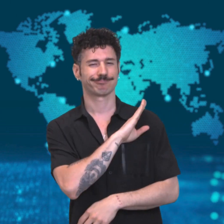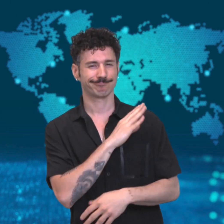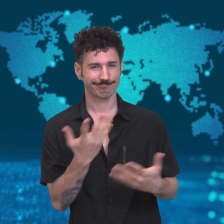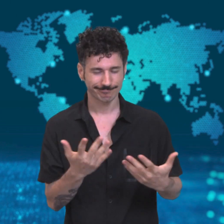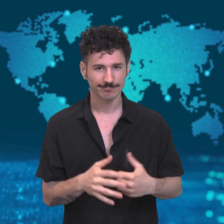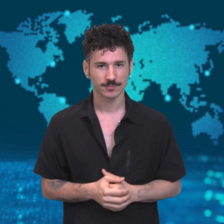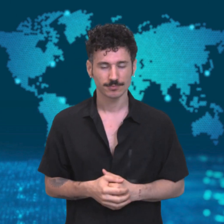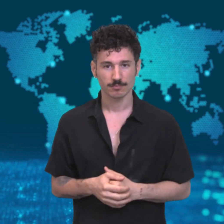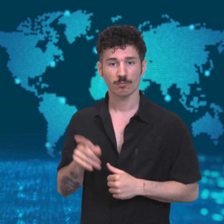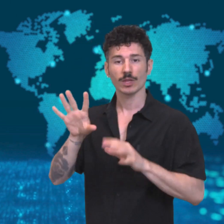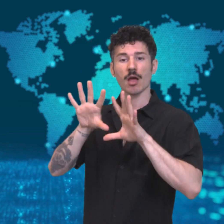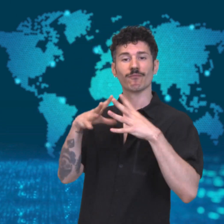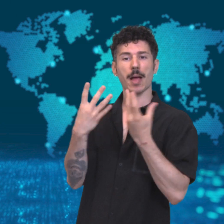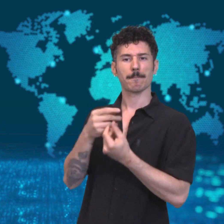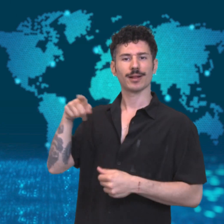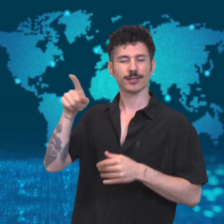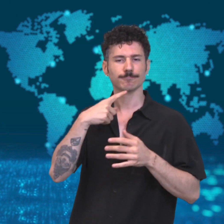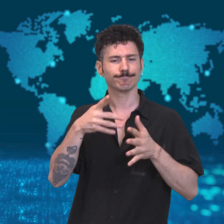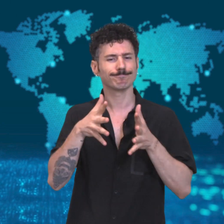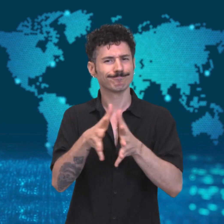after nearly four days.